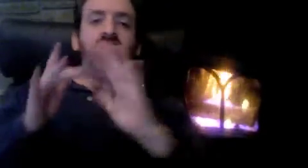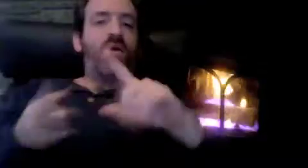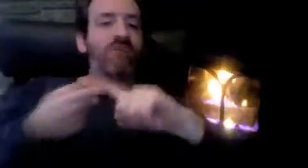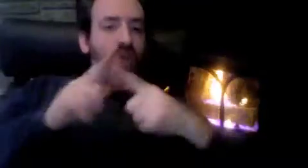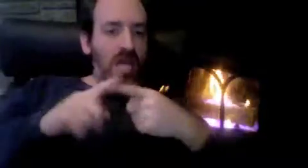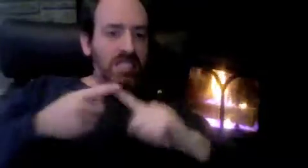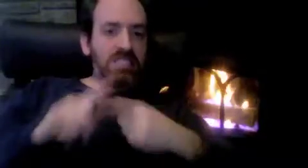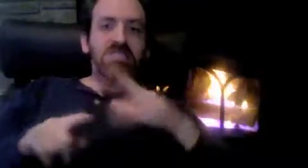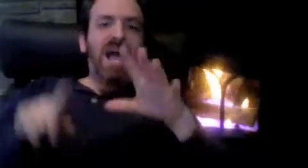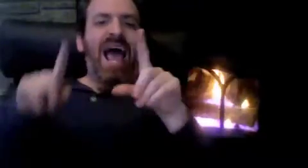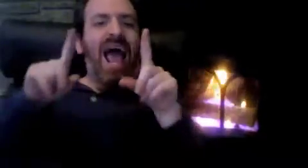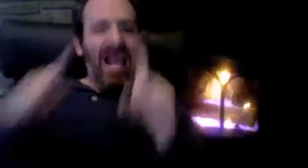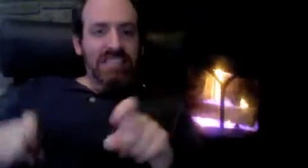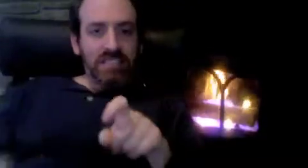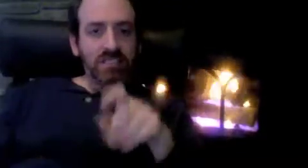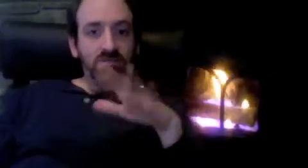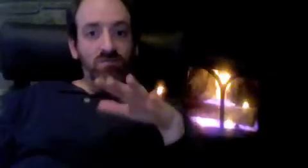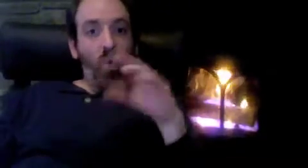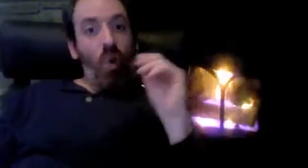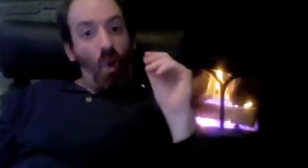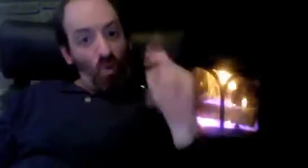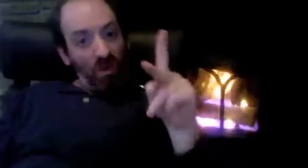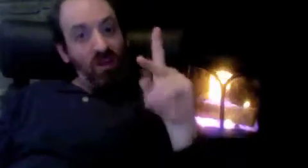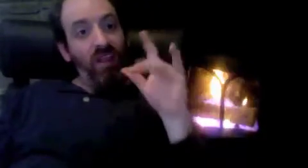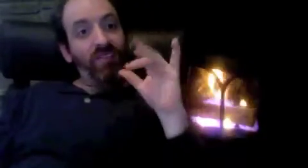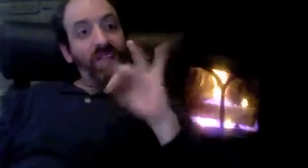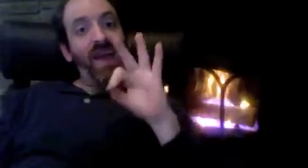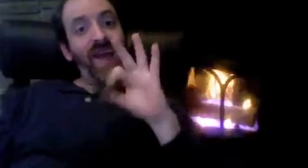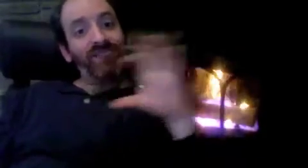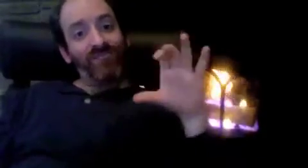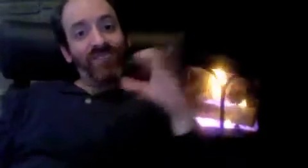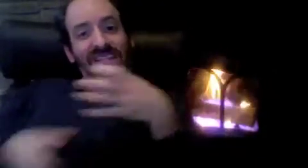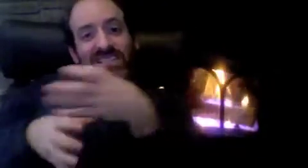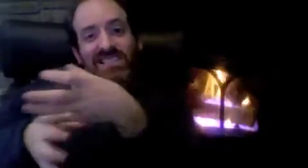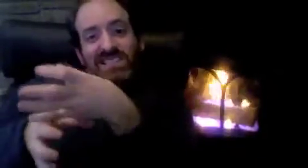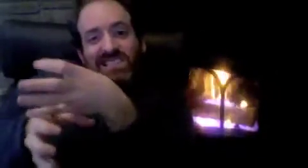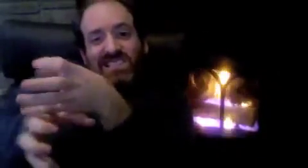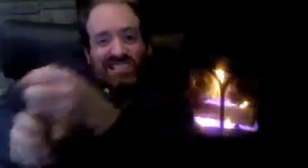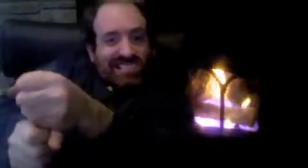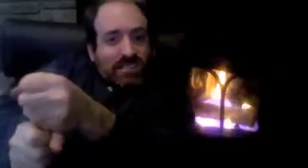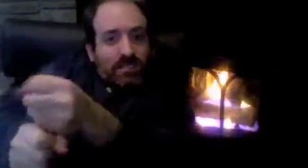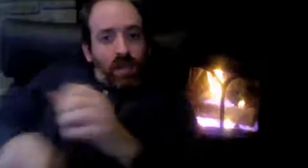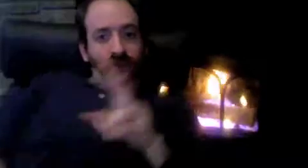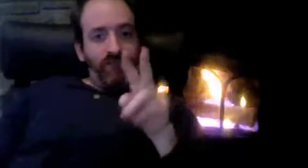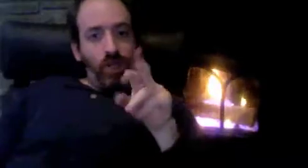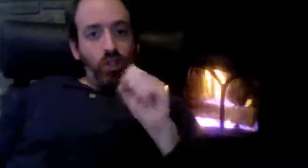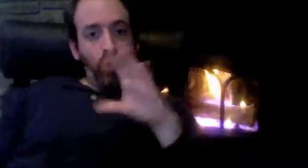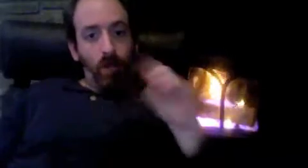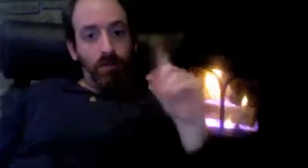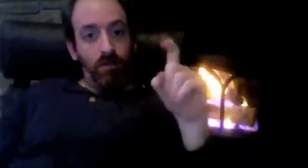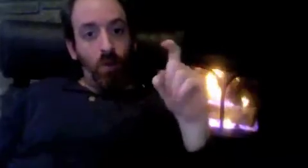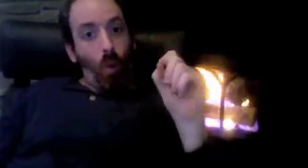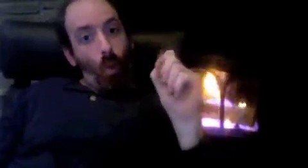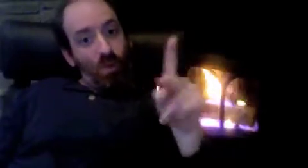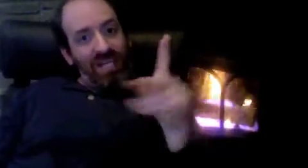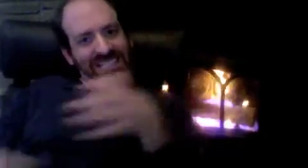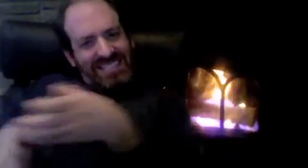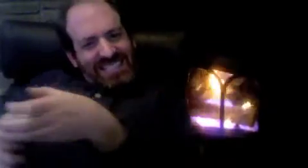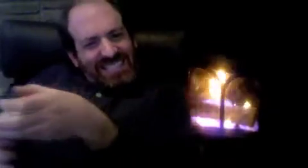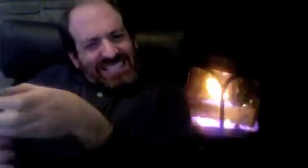If you can, go around and ask your friends this. Is it okay for FCC to tighten (squeeze) up VRS providers from servicing us?